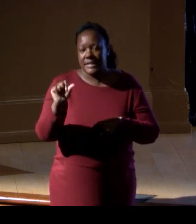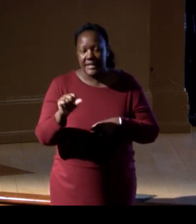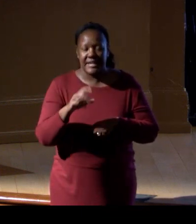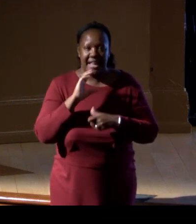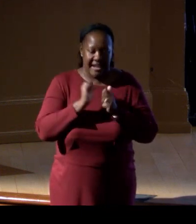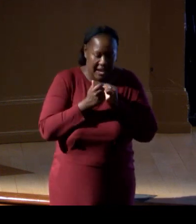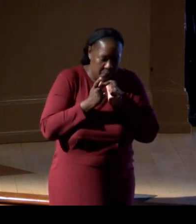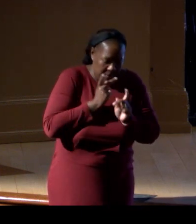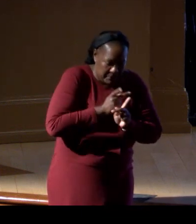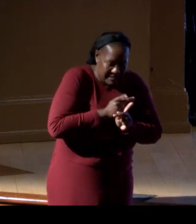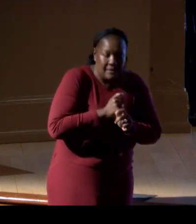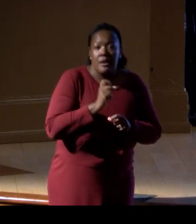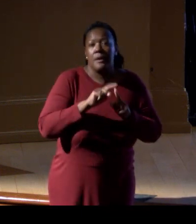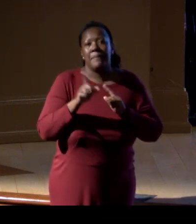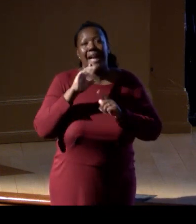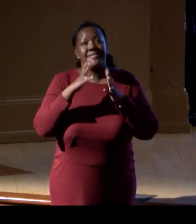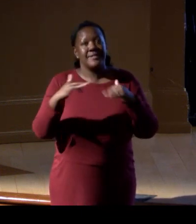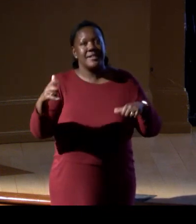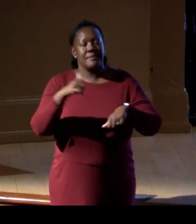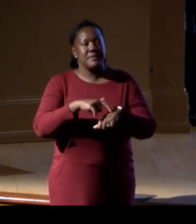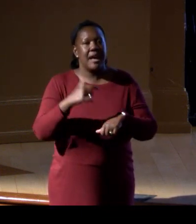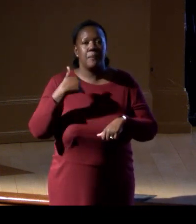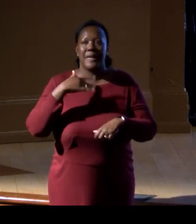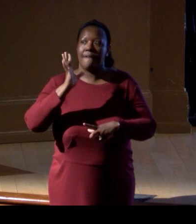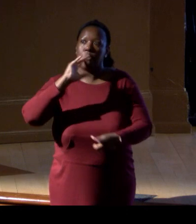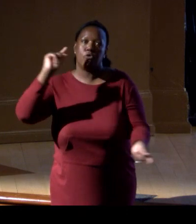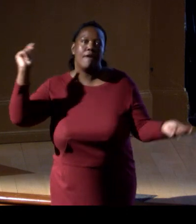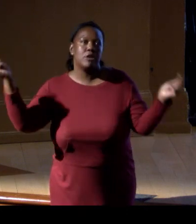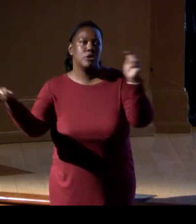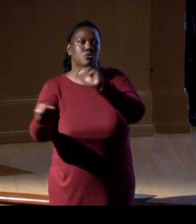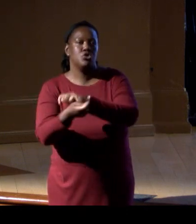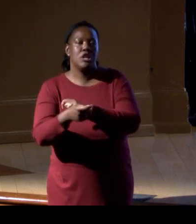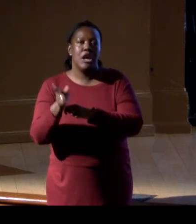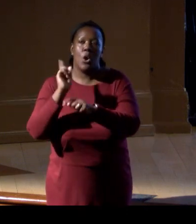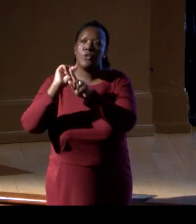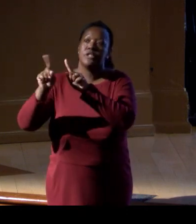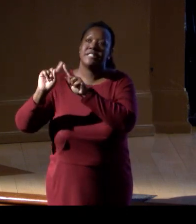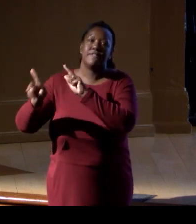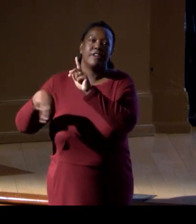But at the same time, we have a coincident revolution in instruments on orbit